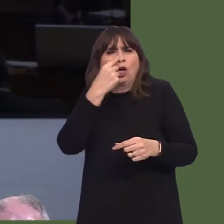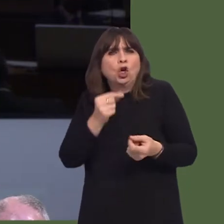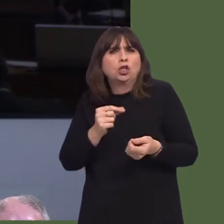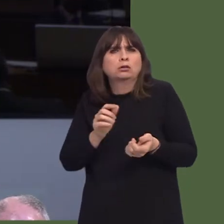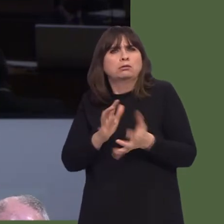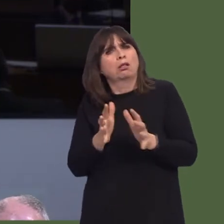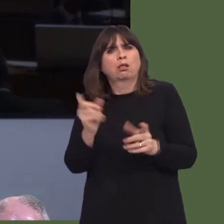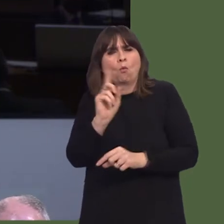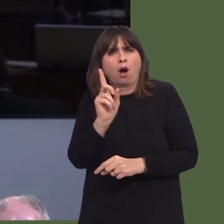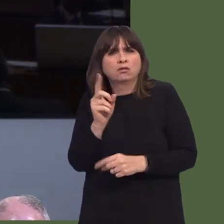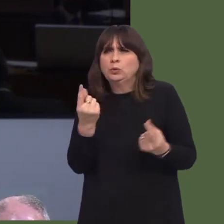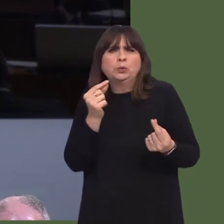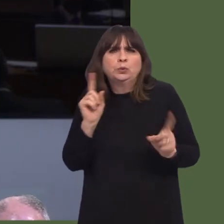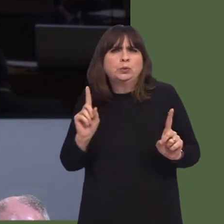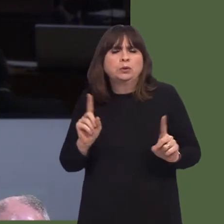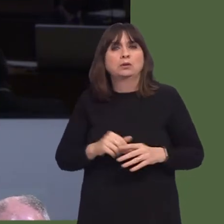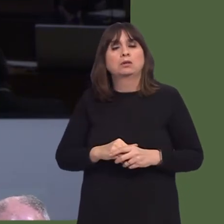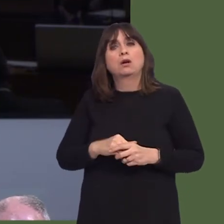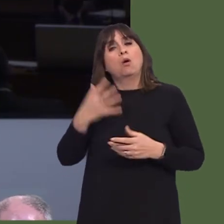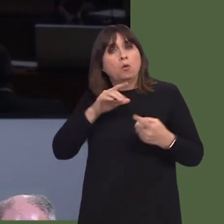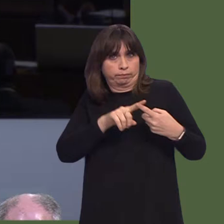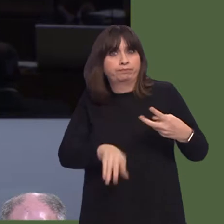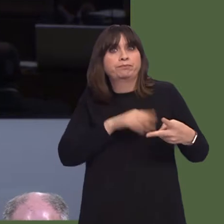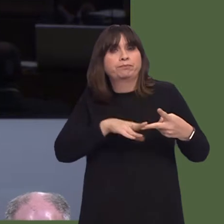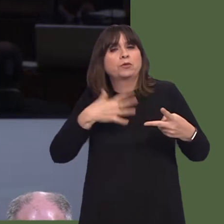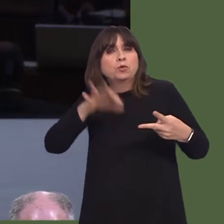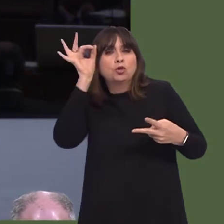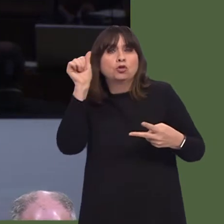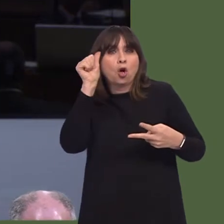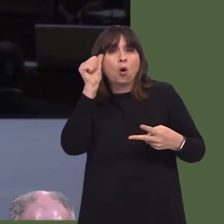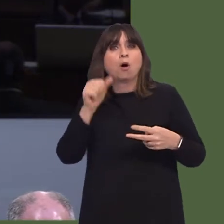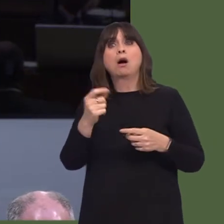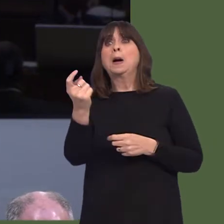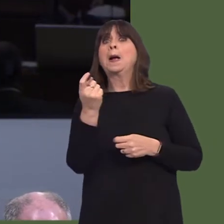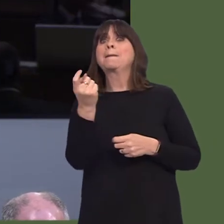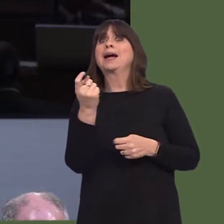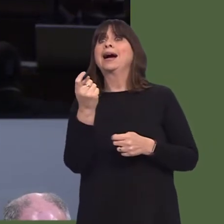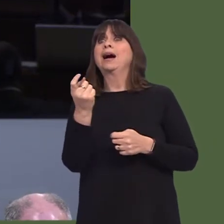of the excellent local facilities, and I further understand that the health board is expecting